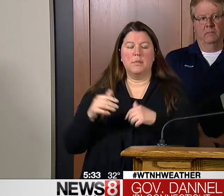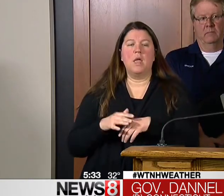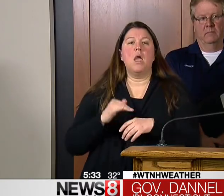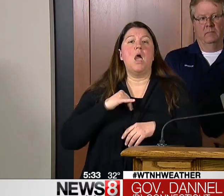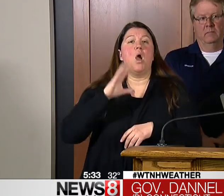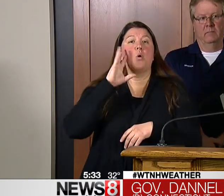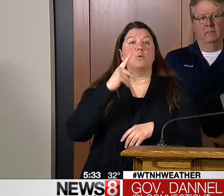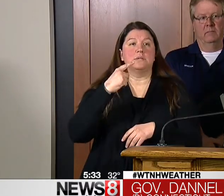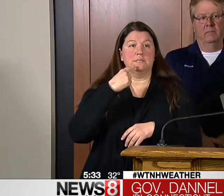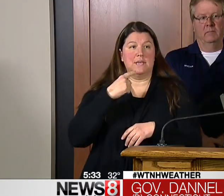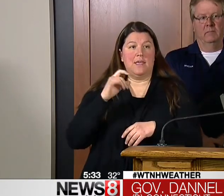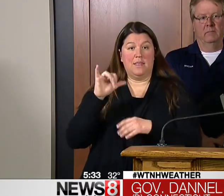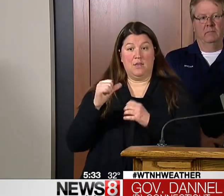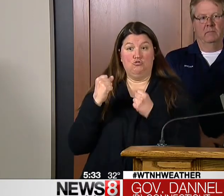TO CONTINUE ON AND